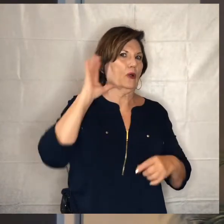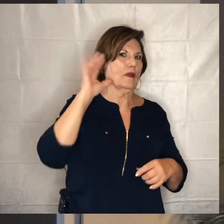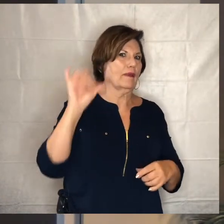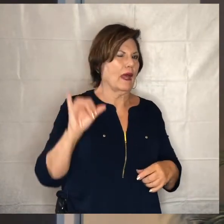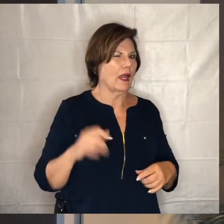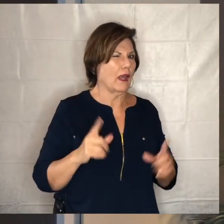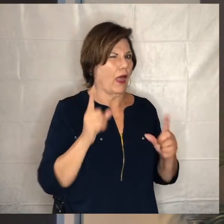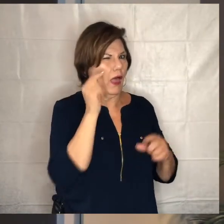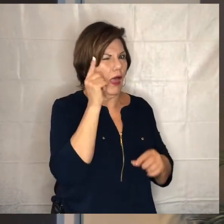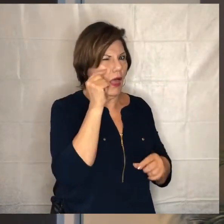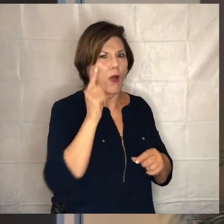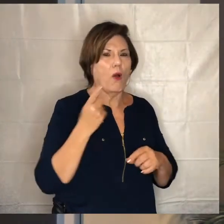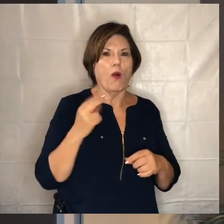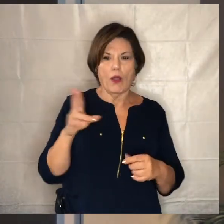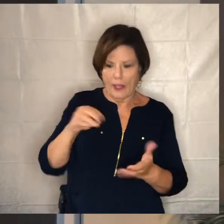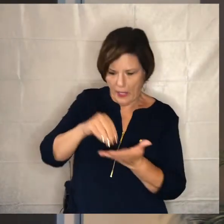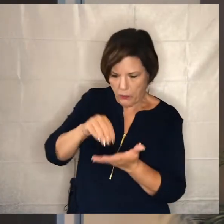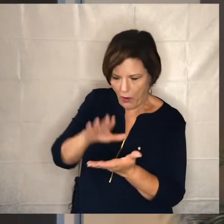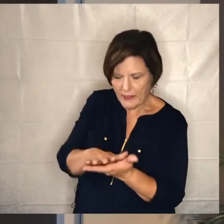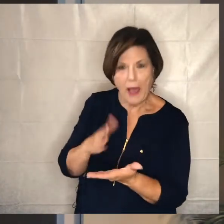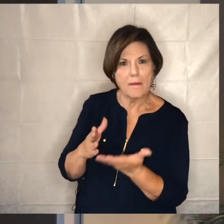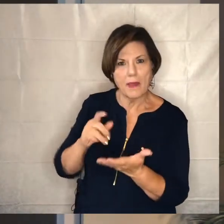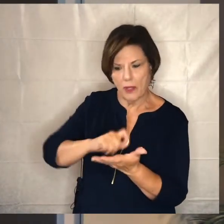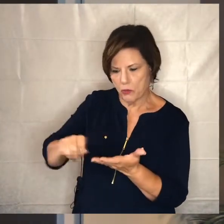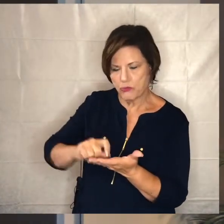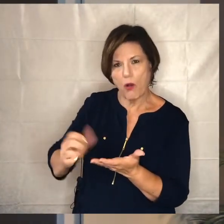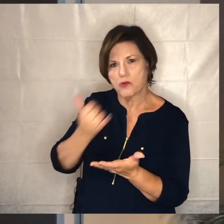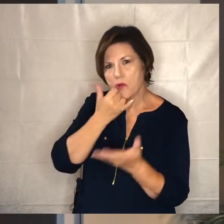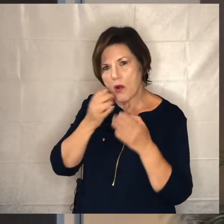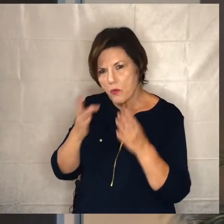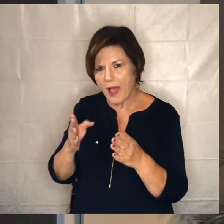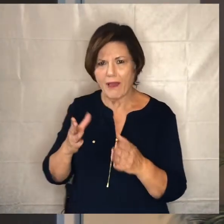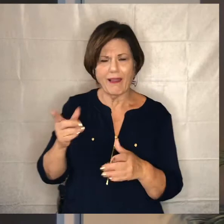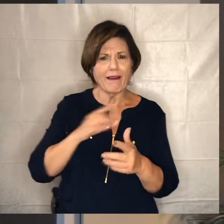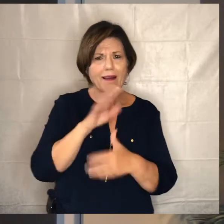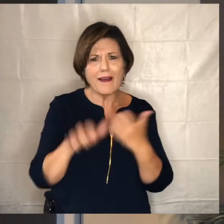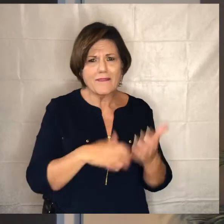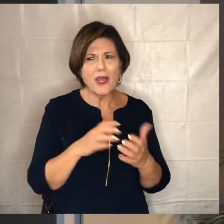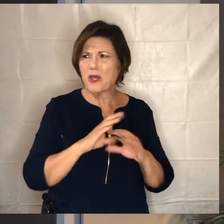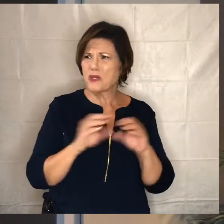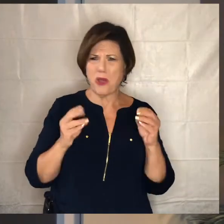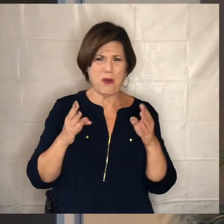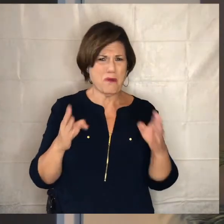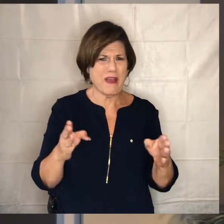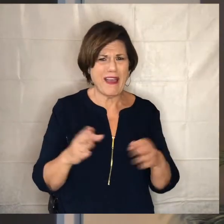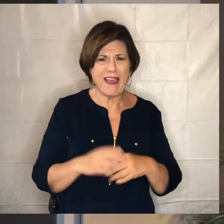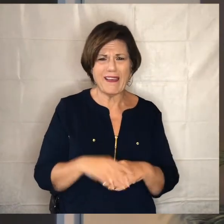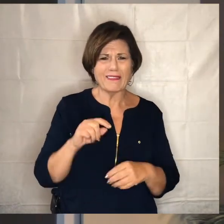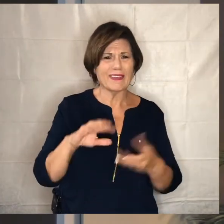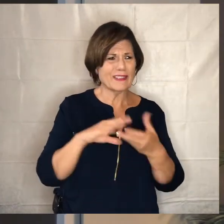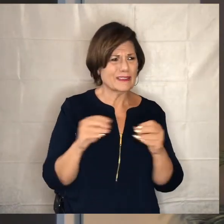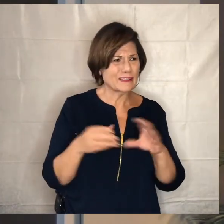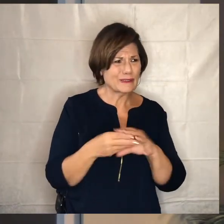he was writing it down he just wrote it down wrong or he got things mixed up there is no way the conclusion of the story is